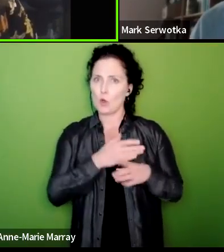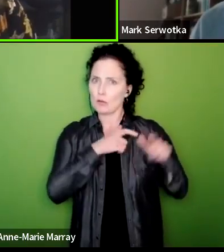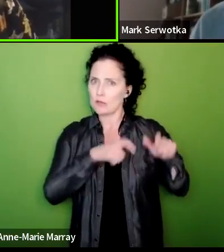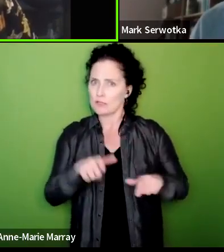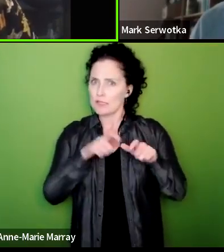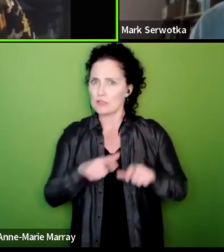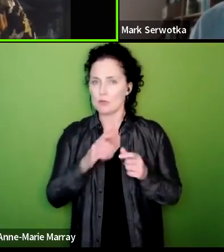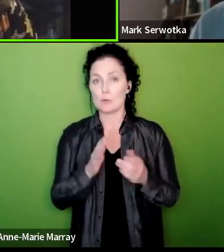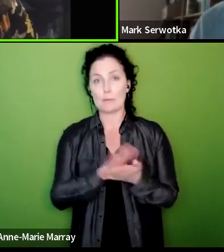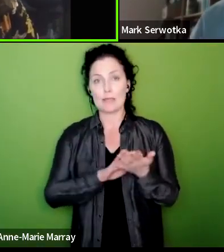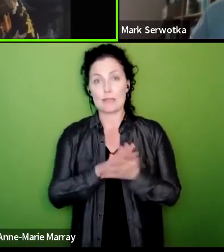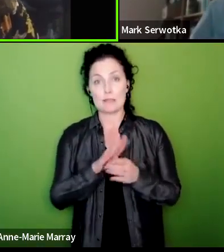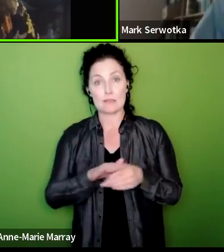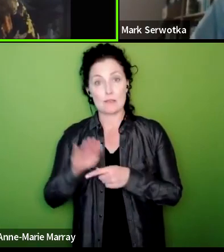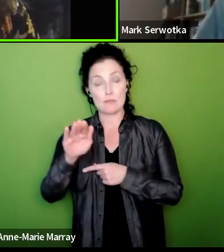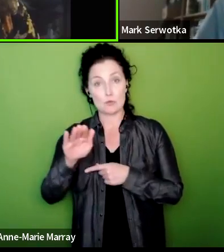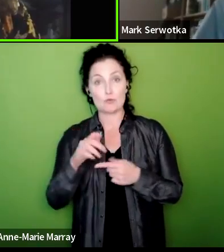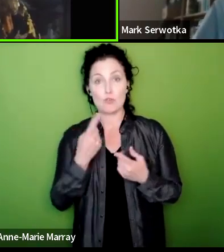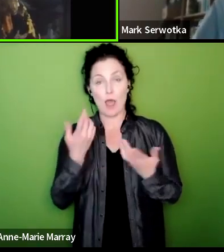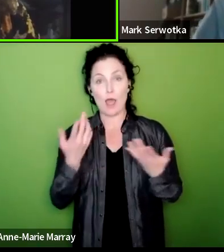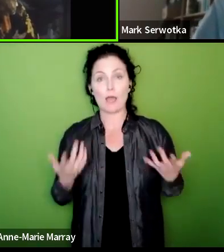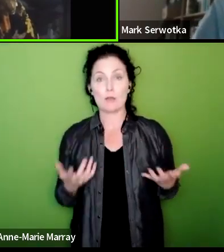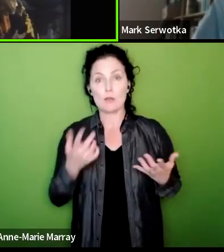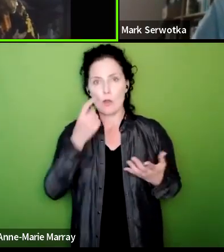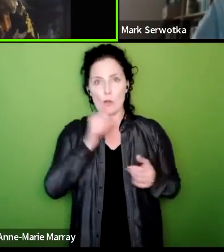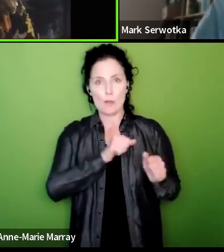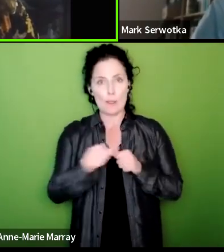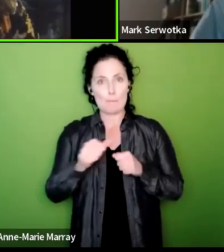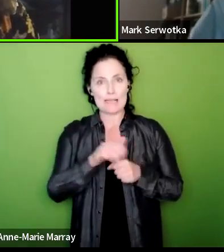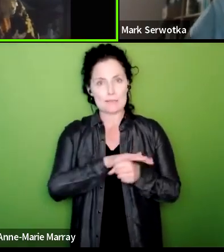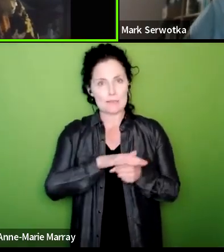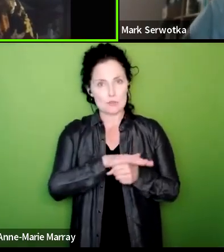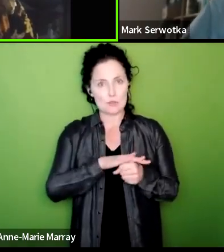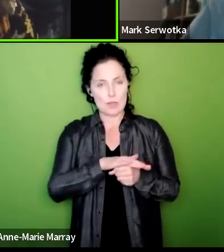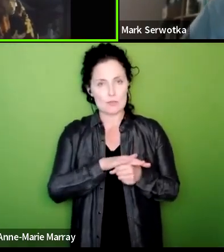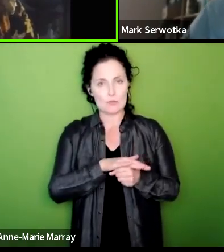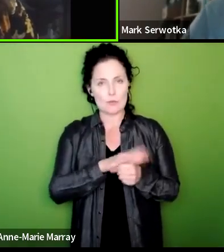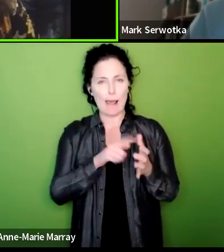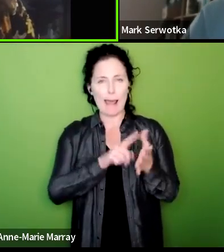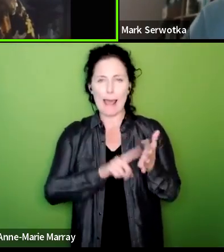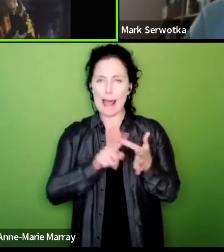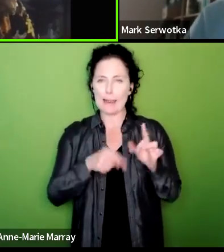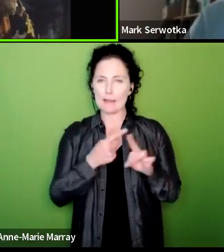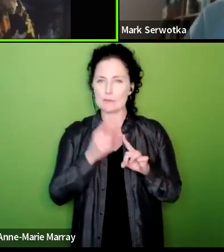the future we are in the best possible position so I think Alex your point about lessons Learned and